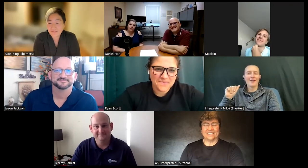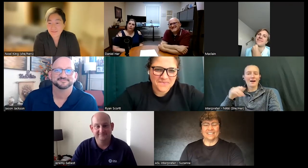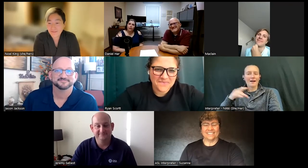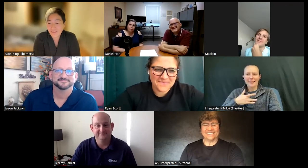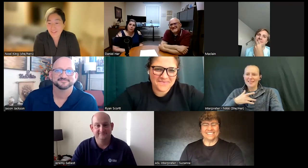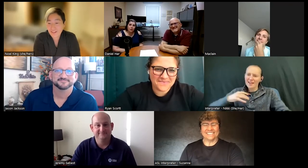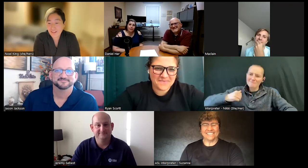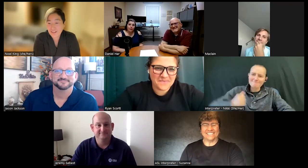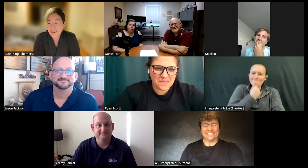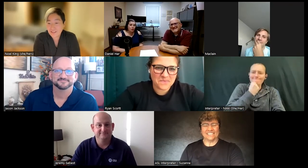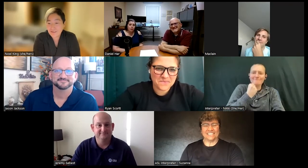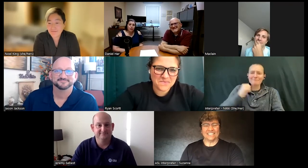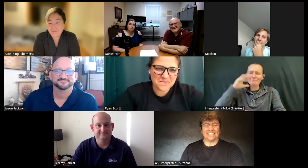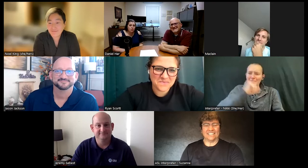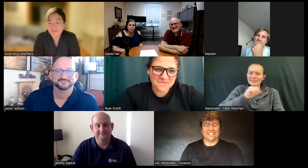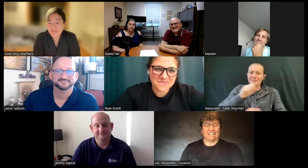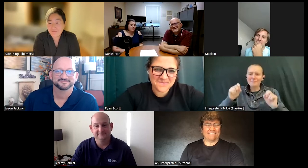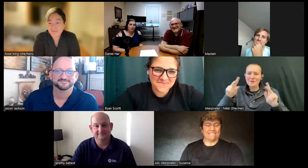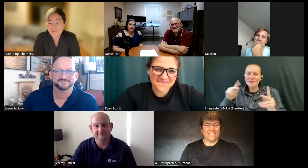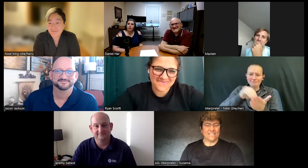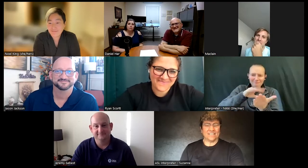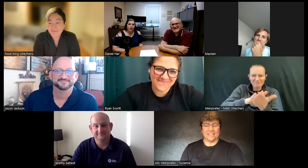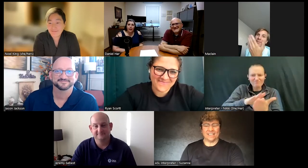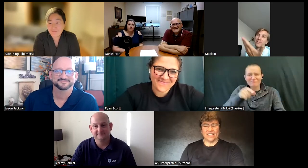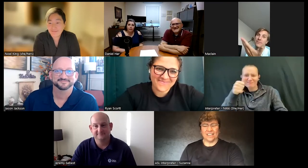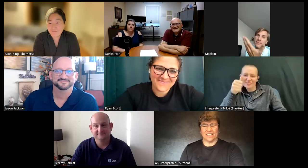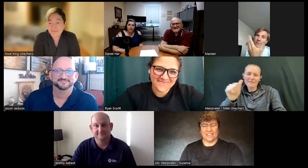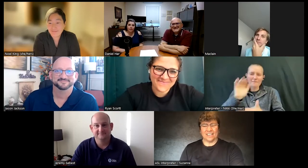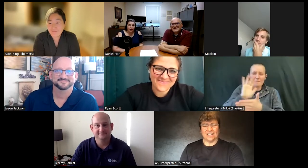for you to put down that you were a movie star in your bio that you sent to